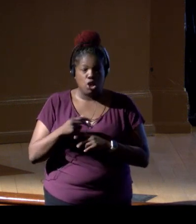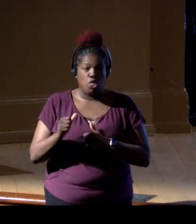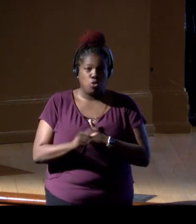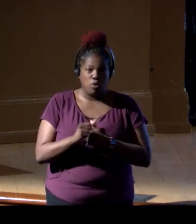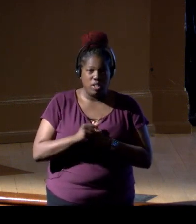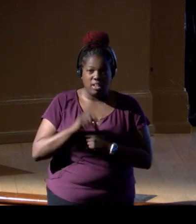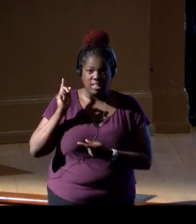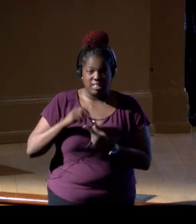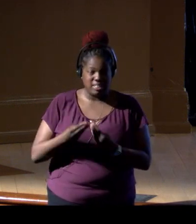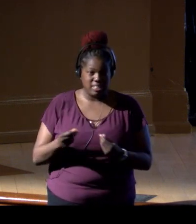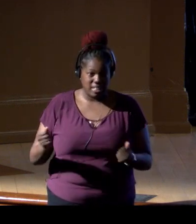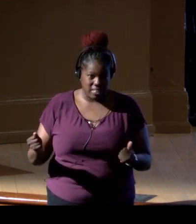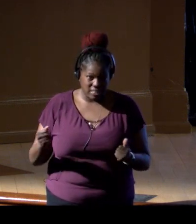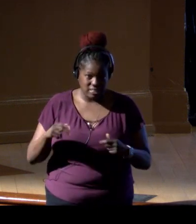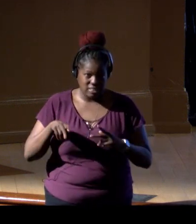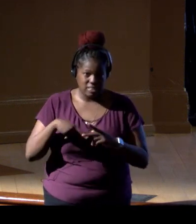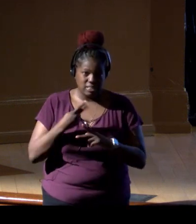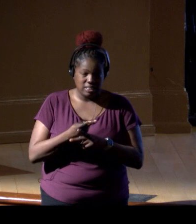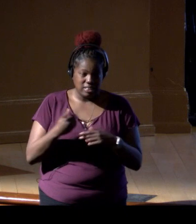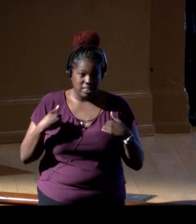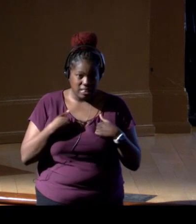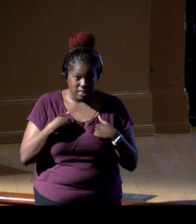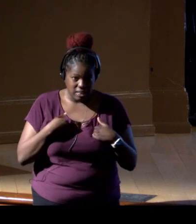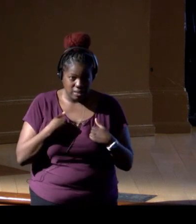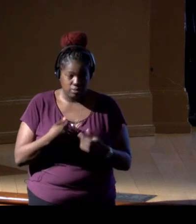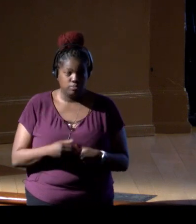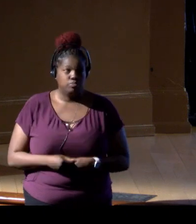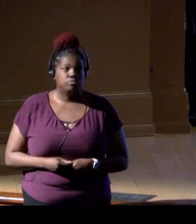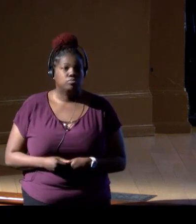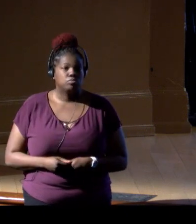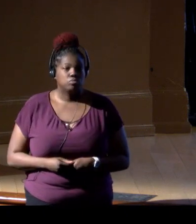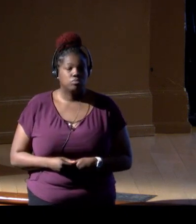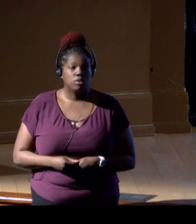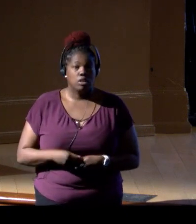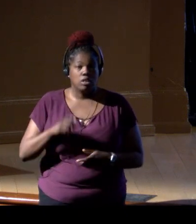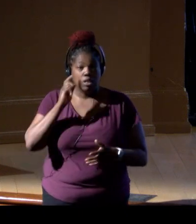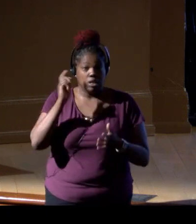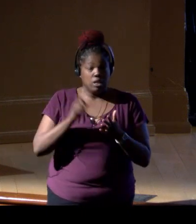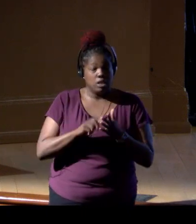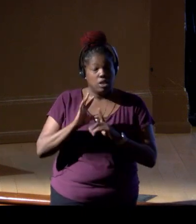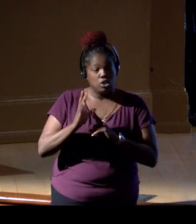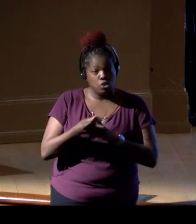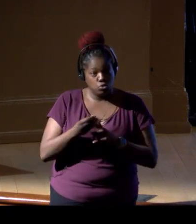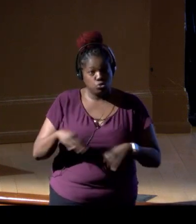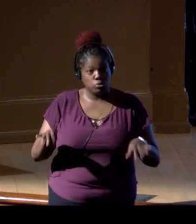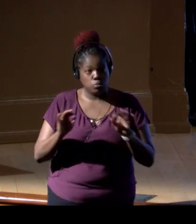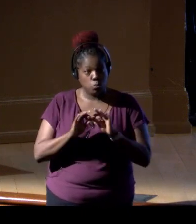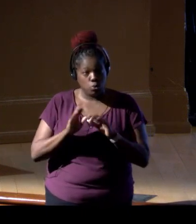and species of management concern to states and tribes, to detect culturally important species